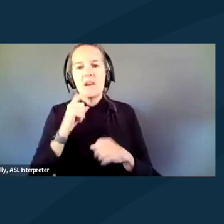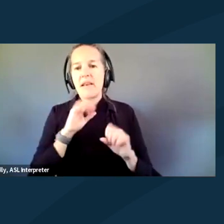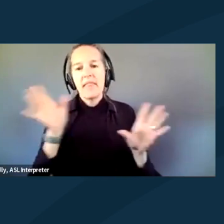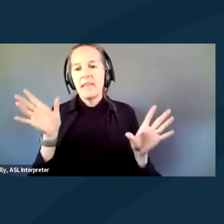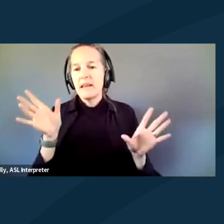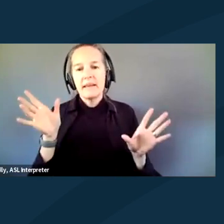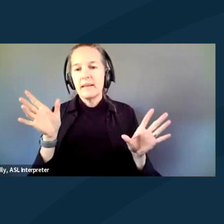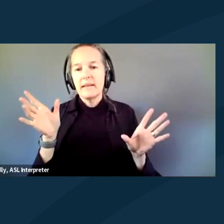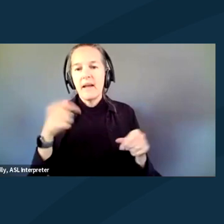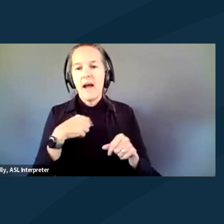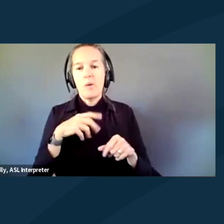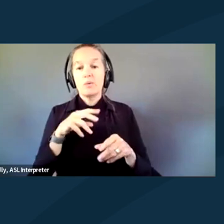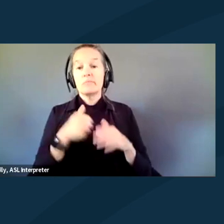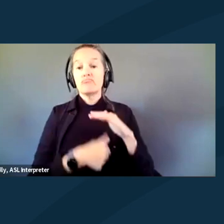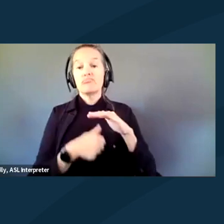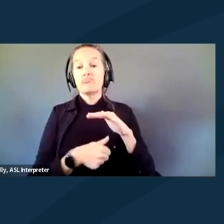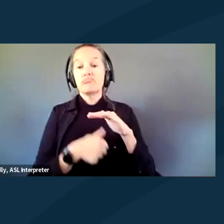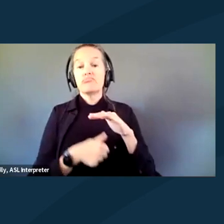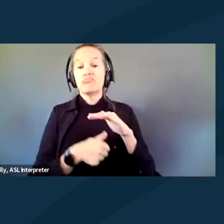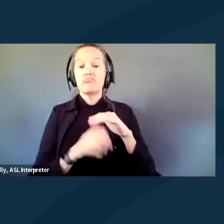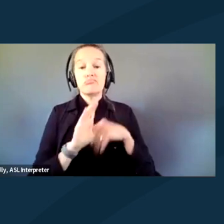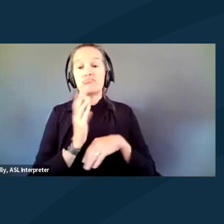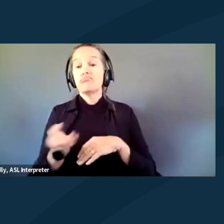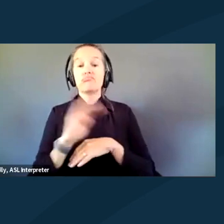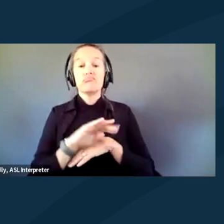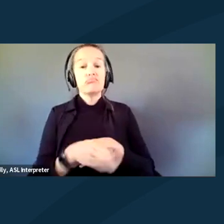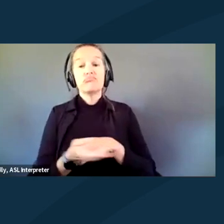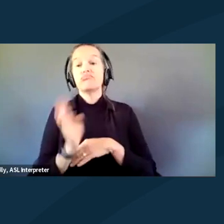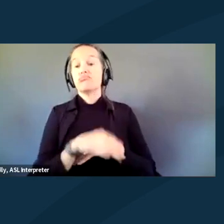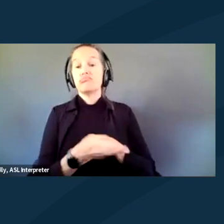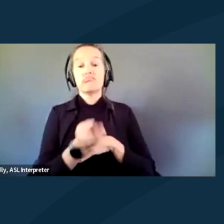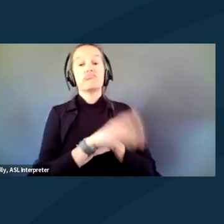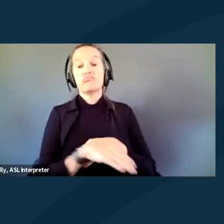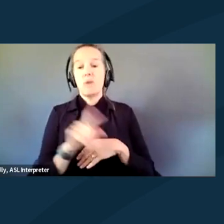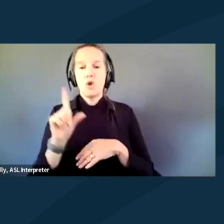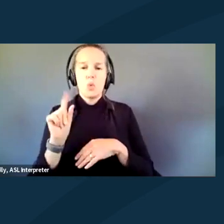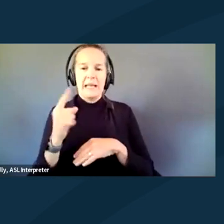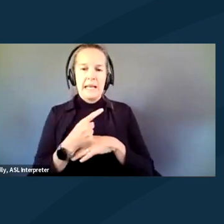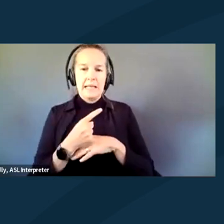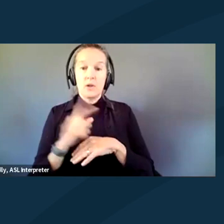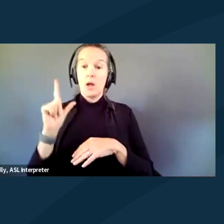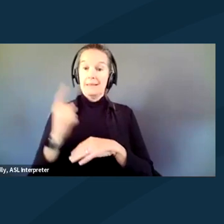I was in there 24/7 around the clock for 20 days. Wow. On day 20, they took me out